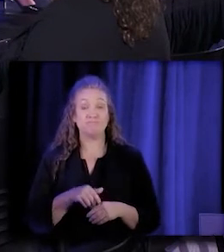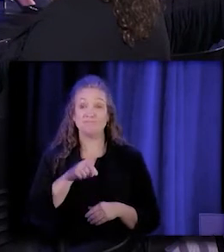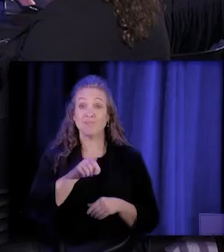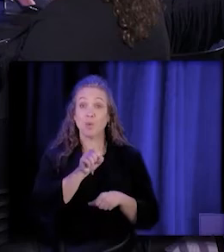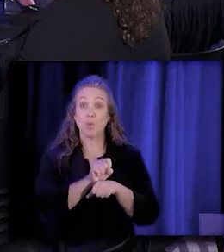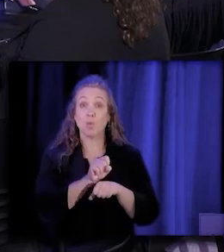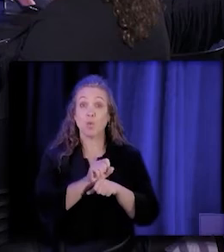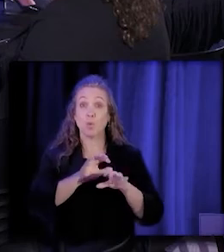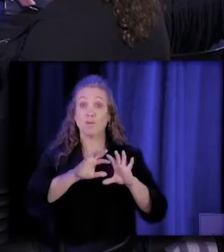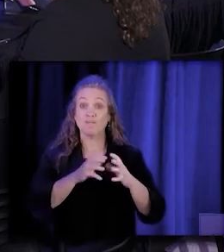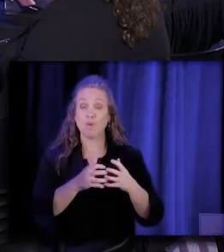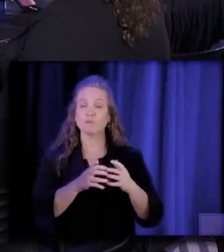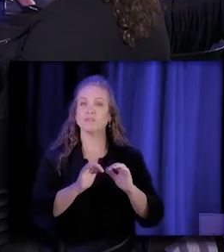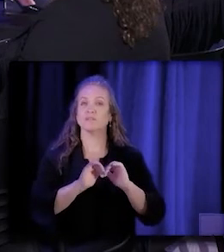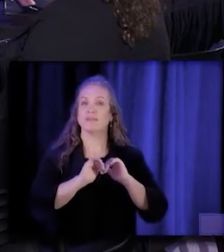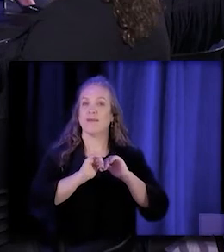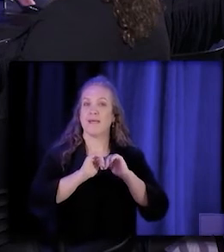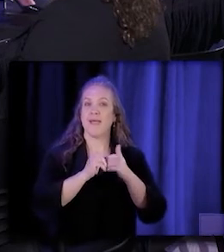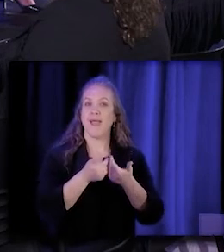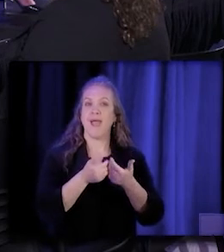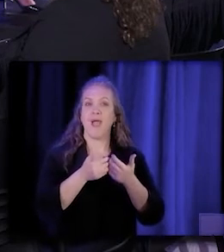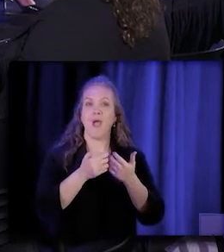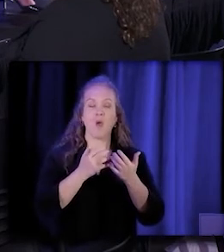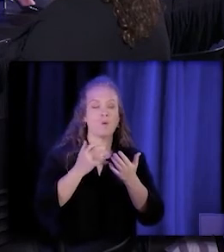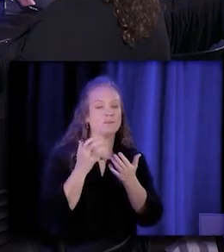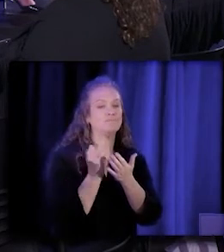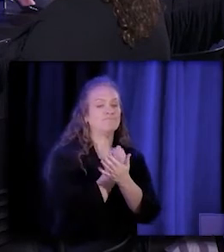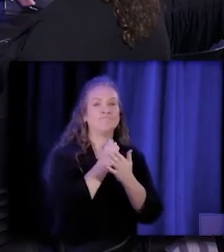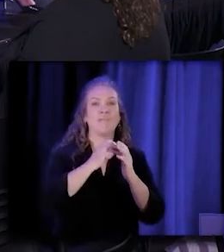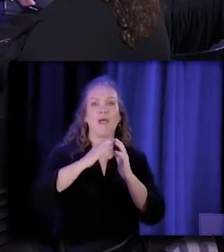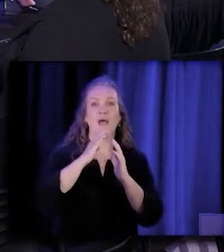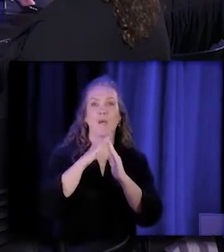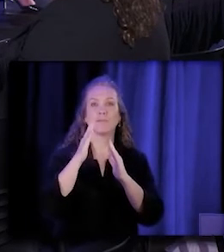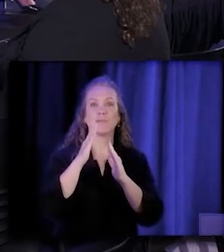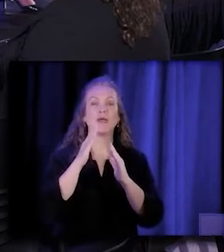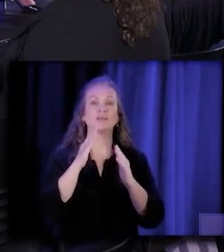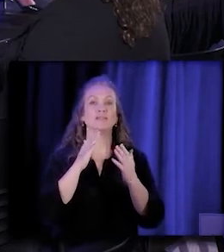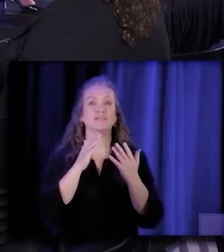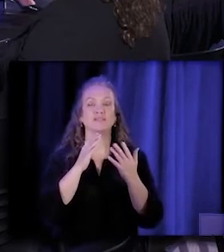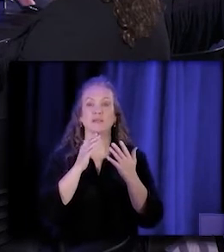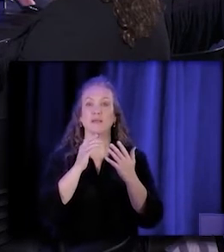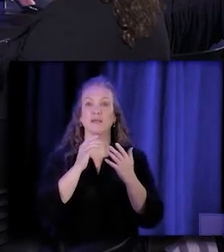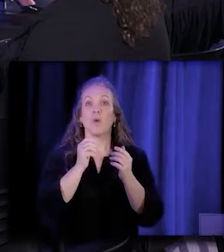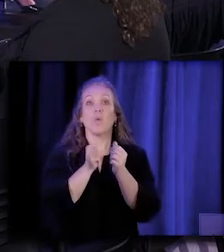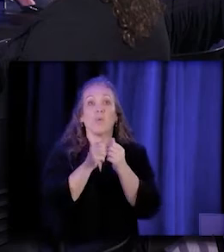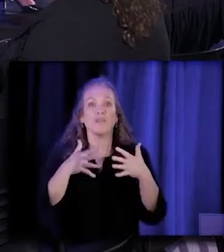without creating a two-tiered system based on immigration status?